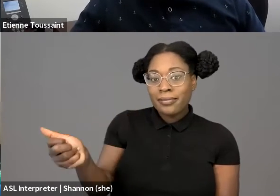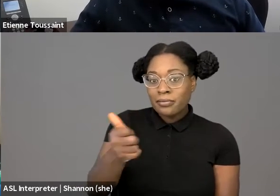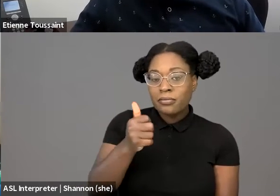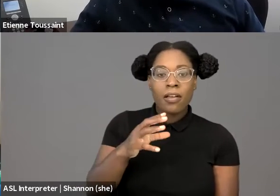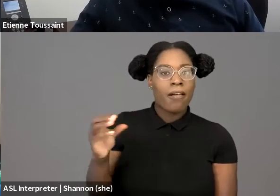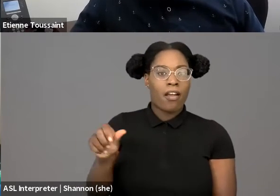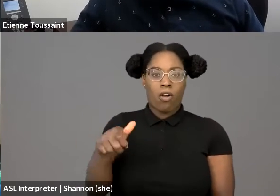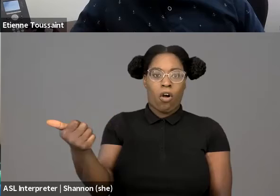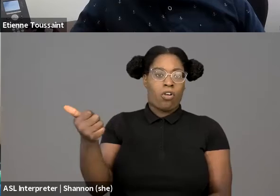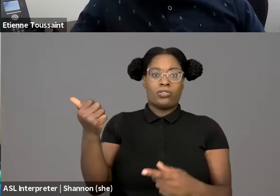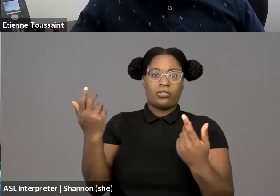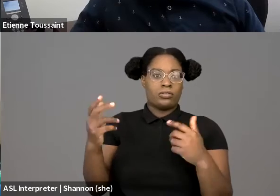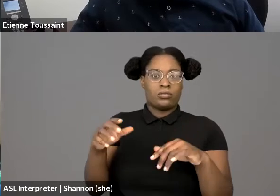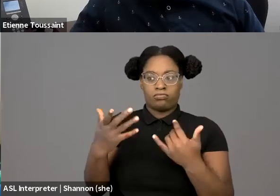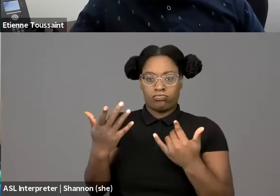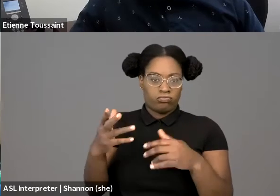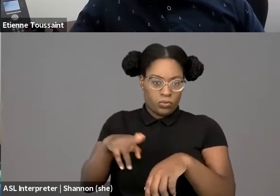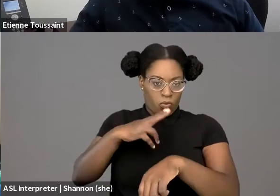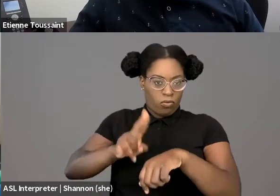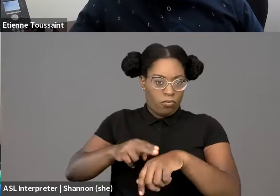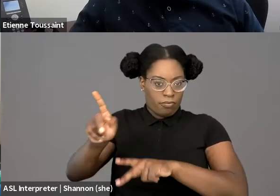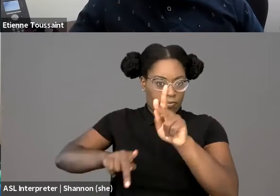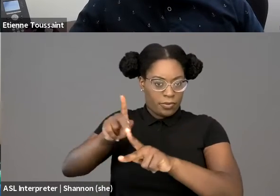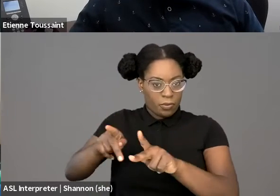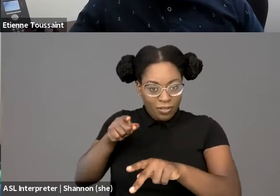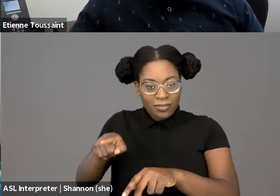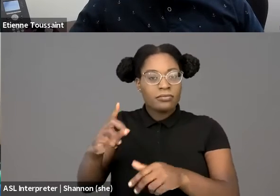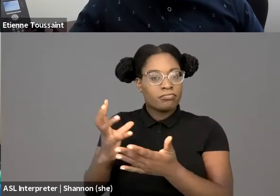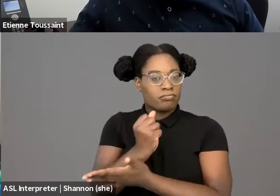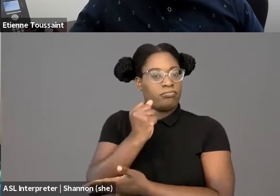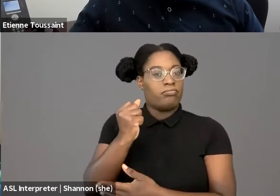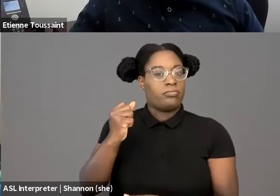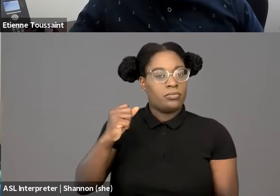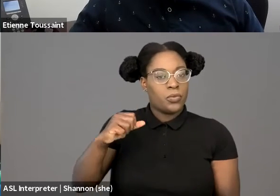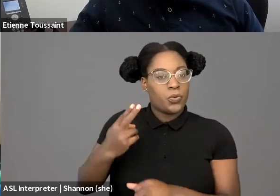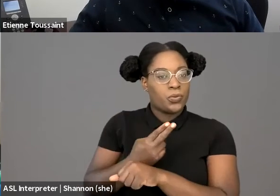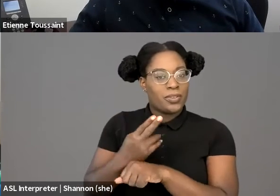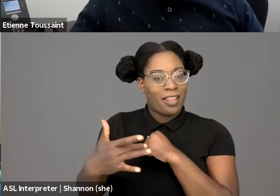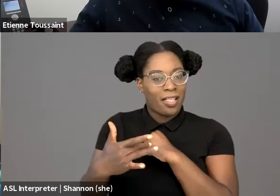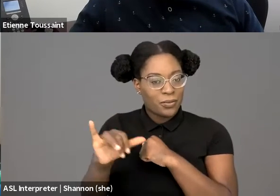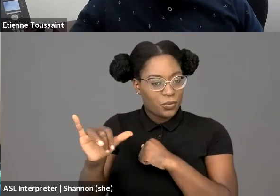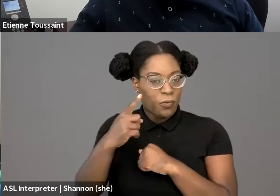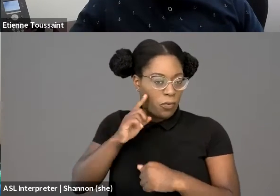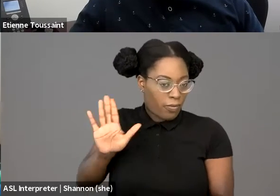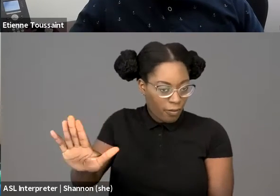to record police behavior during those protests. So one immediate thought is, on the policing end,